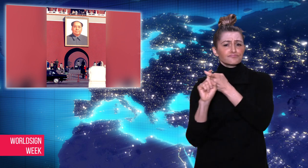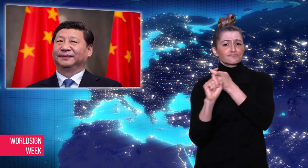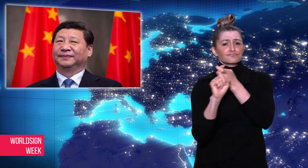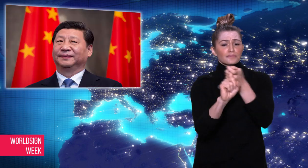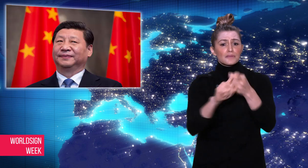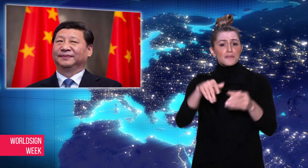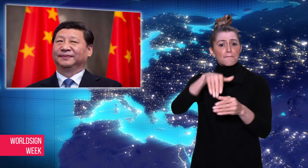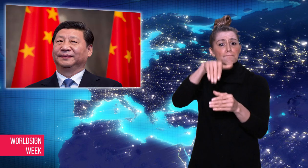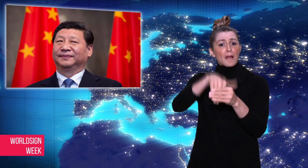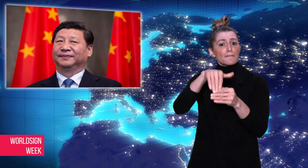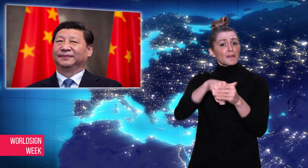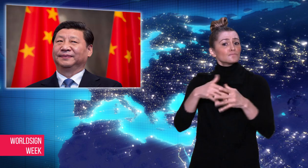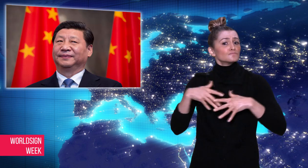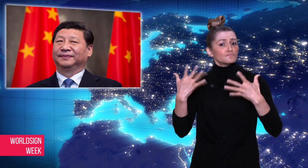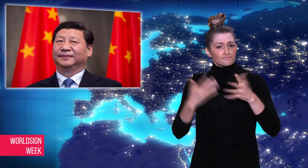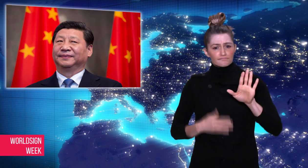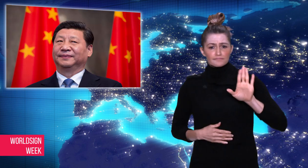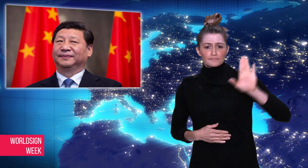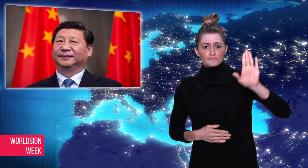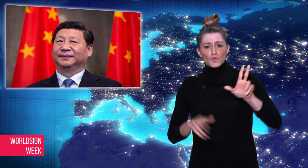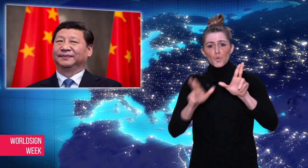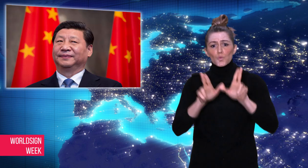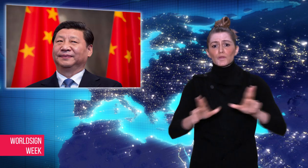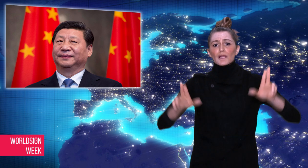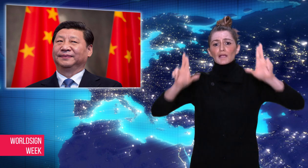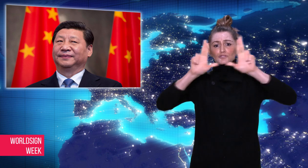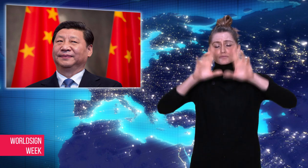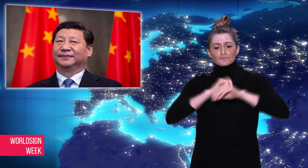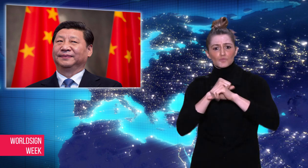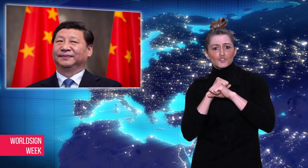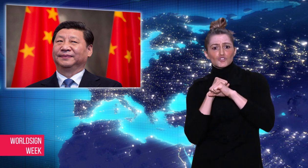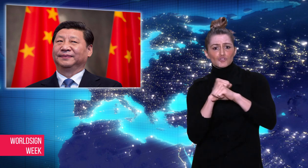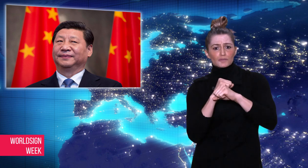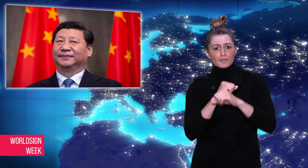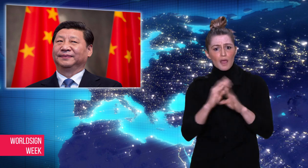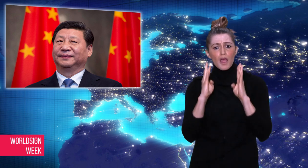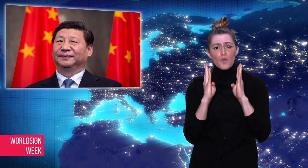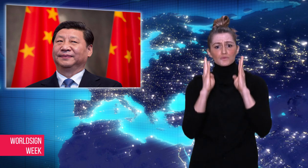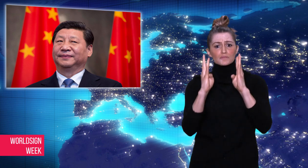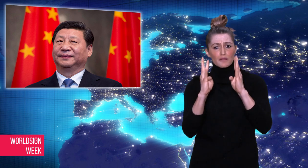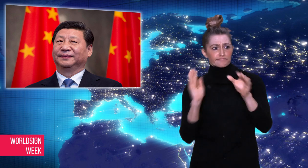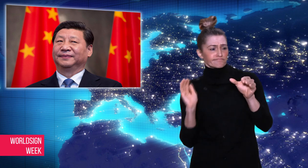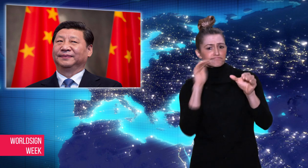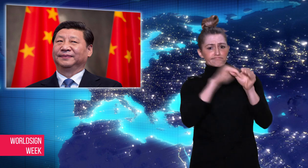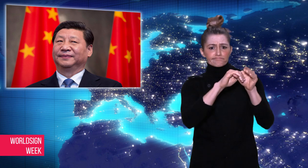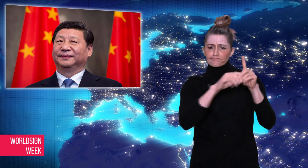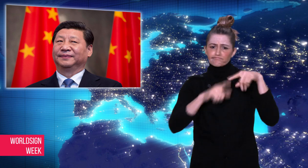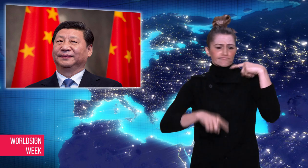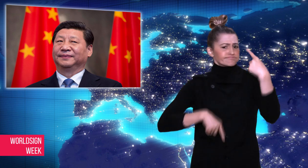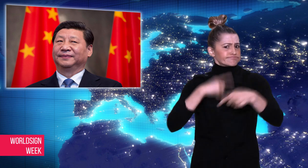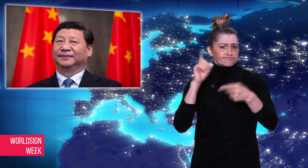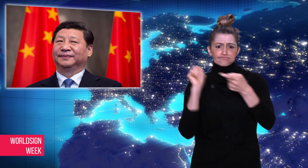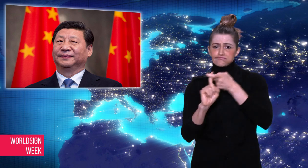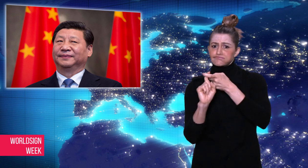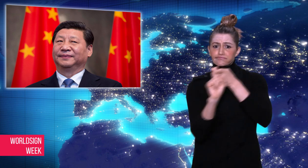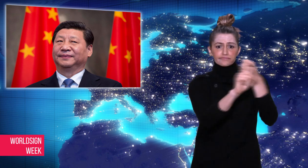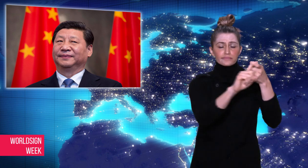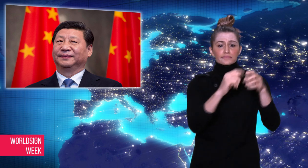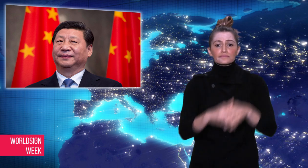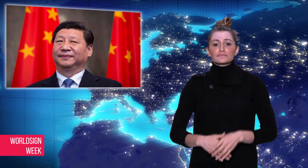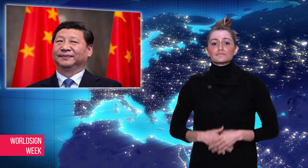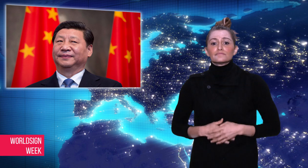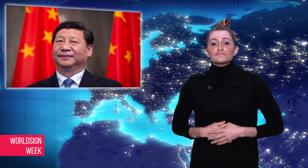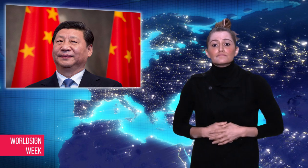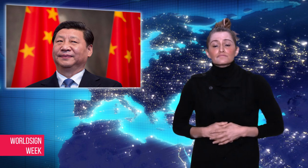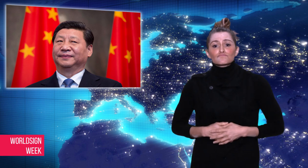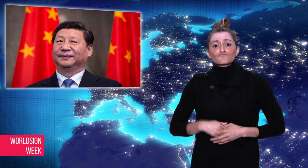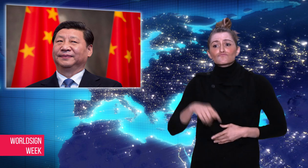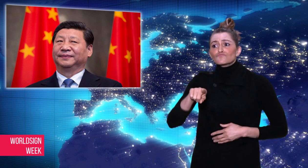China is a permanent member of the UN Security